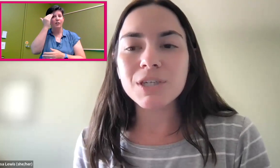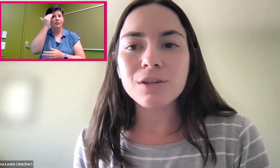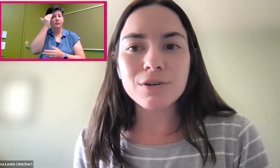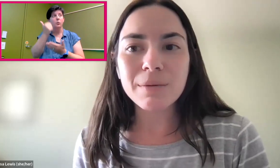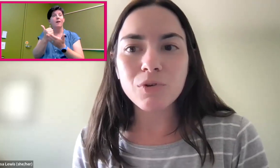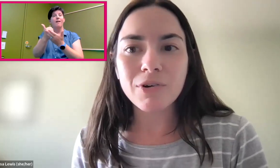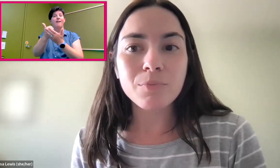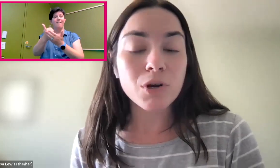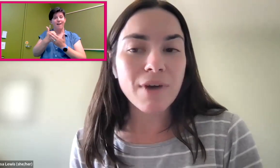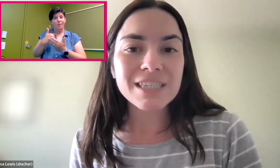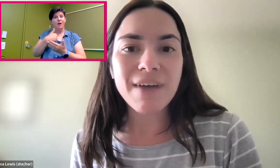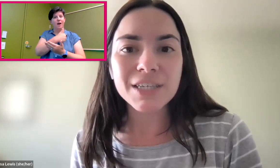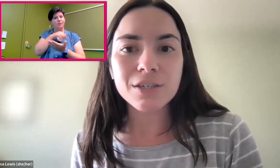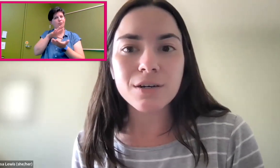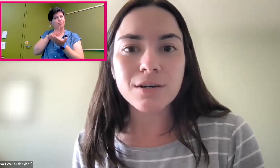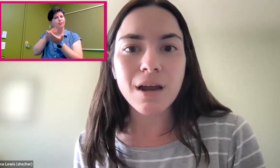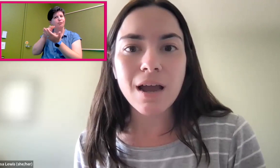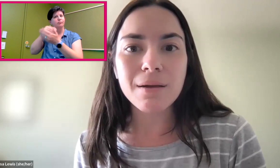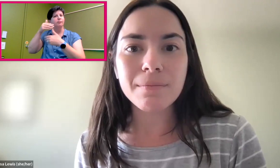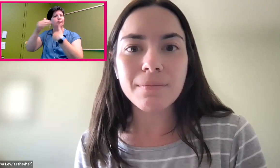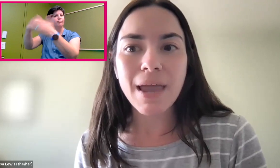to learn and progress faster.